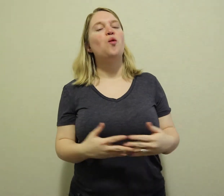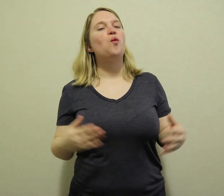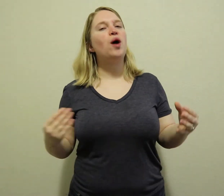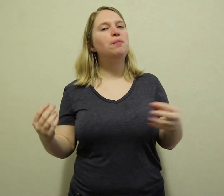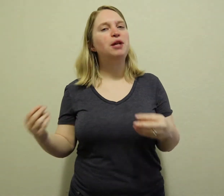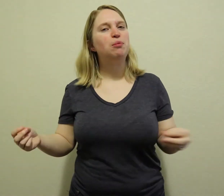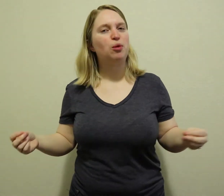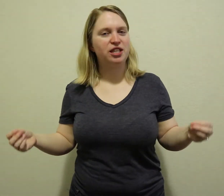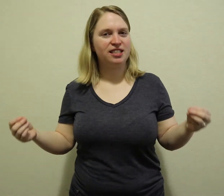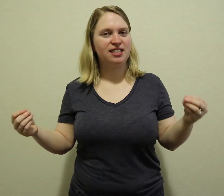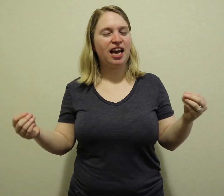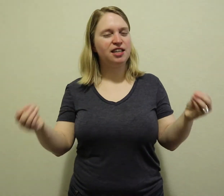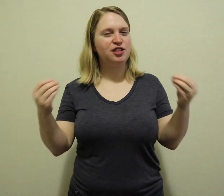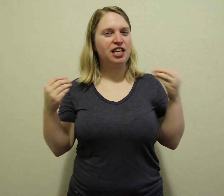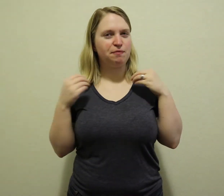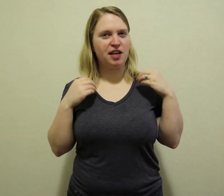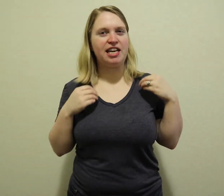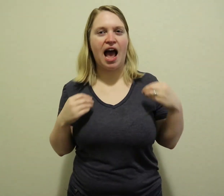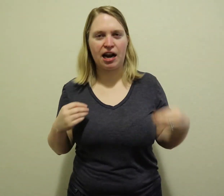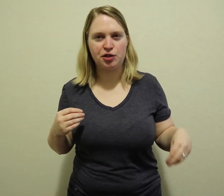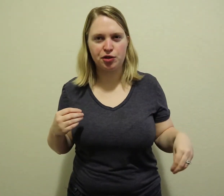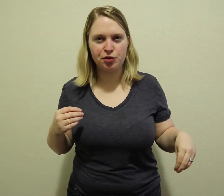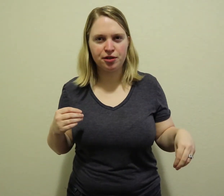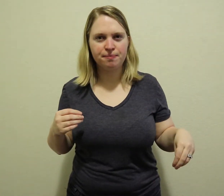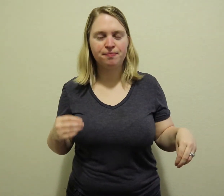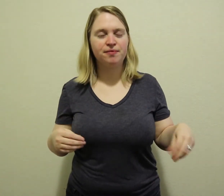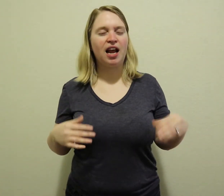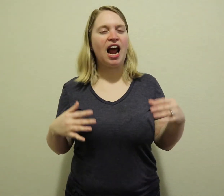when people tend to give me an attitude